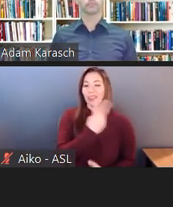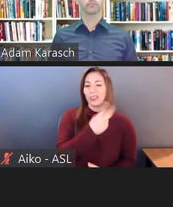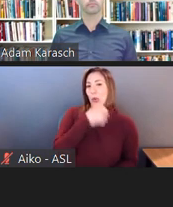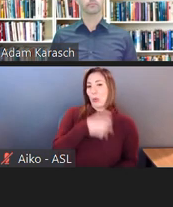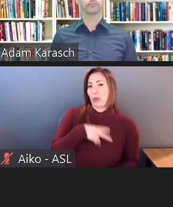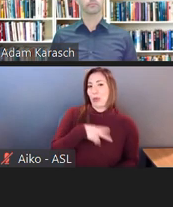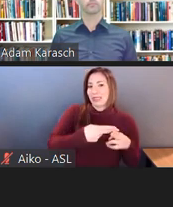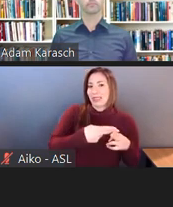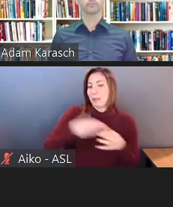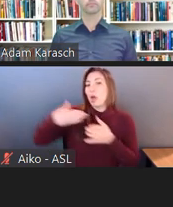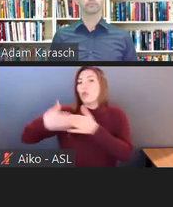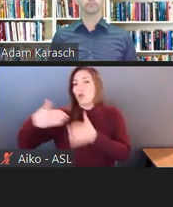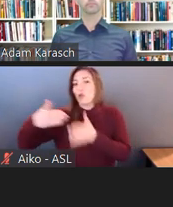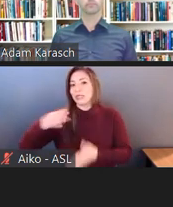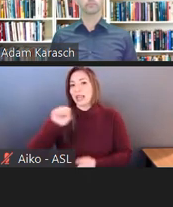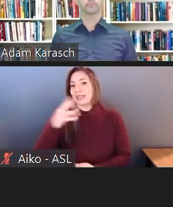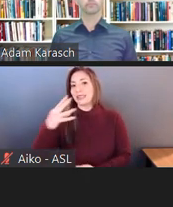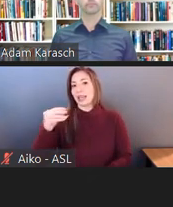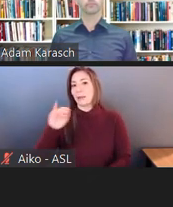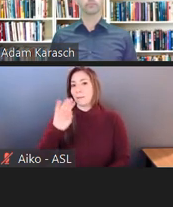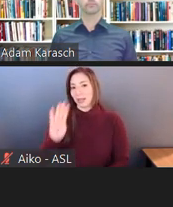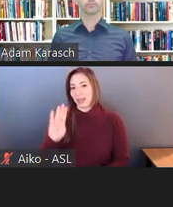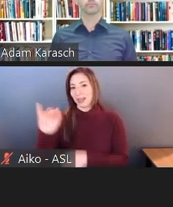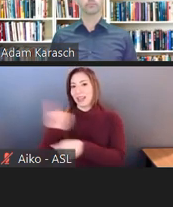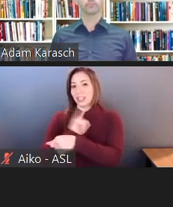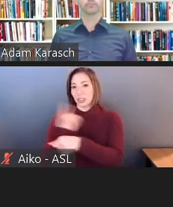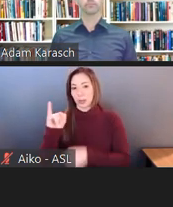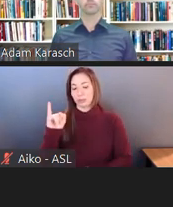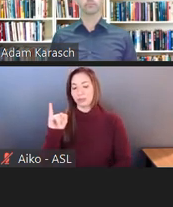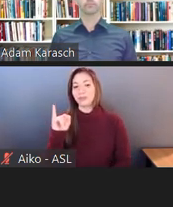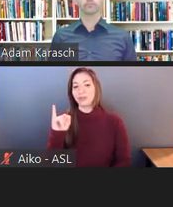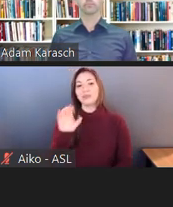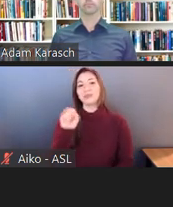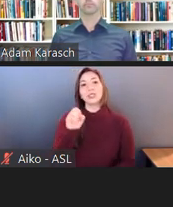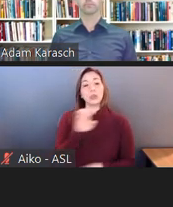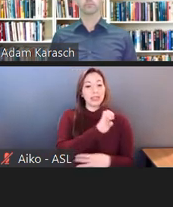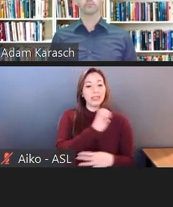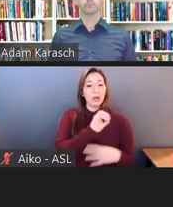They filed a federal lawsuit in Texas, and a settlement was negotiated.